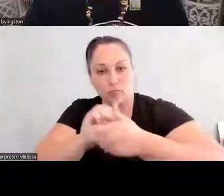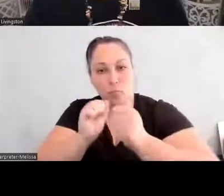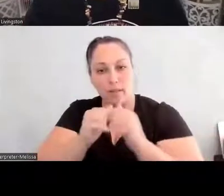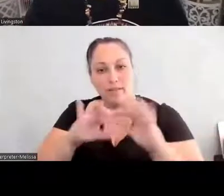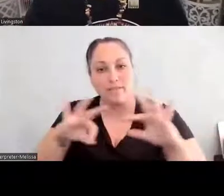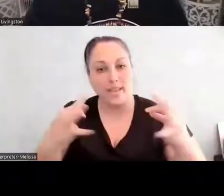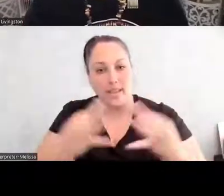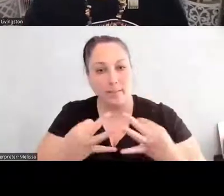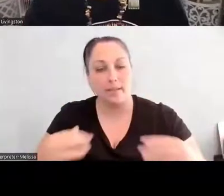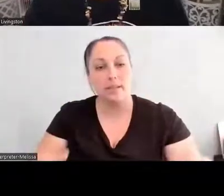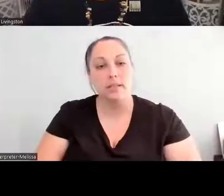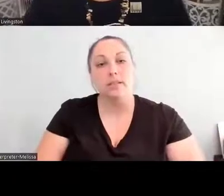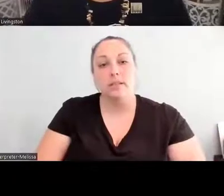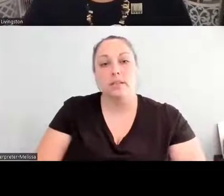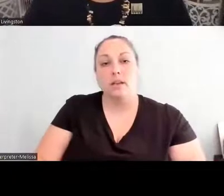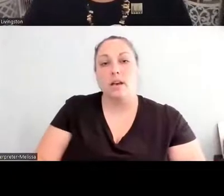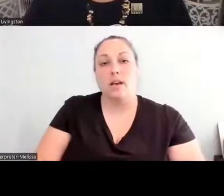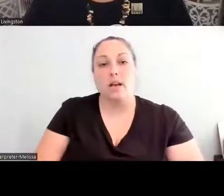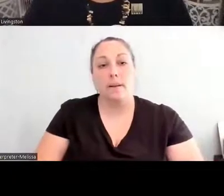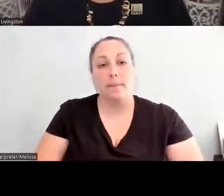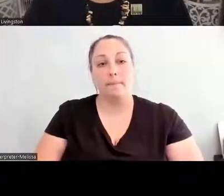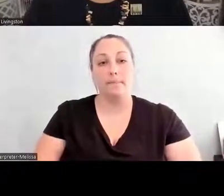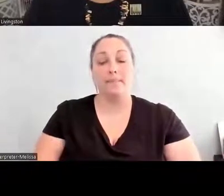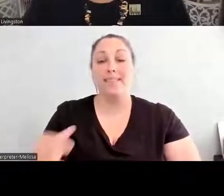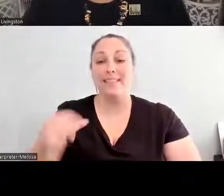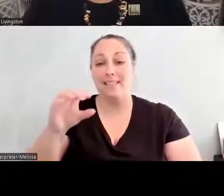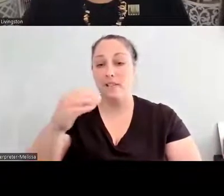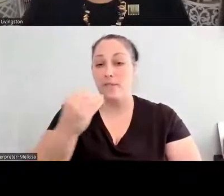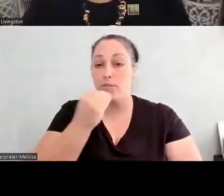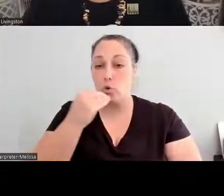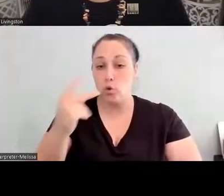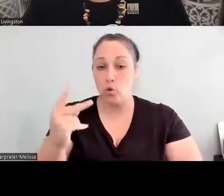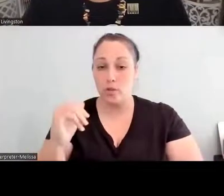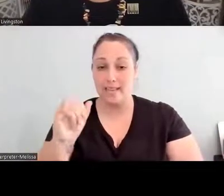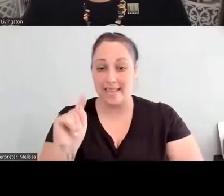incorporating in these food kits, you know, were our traditional indigenous foods.